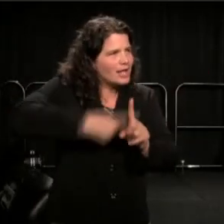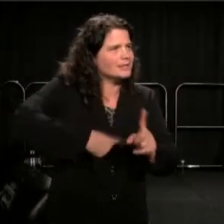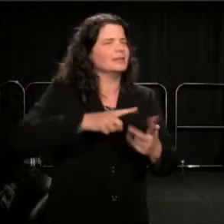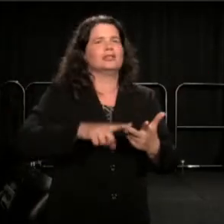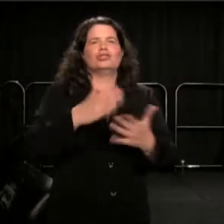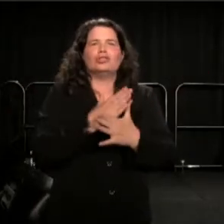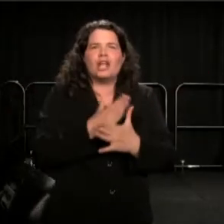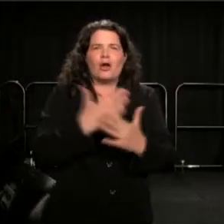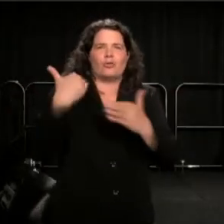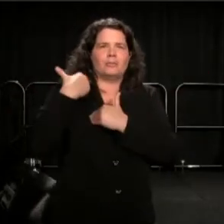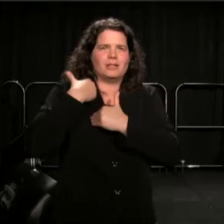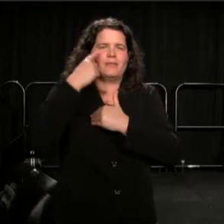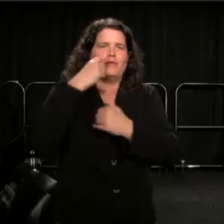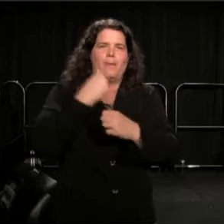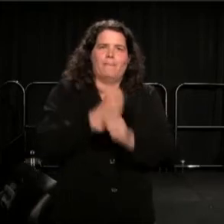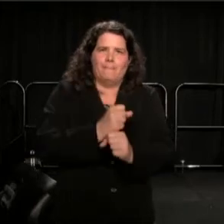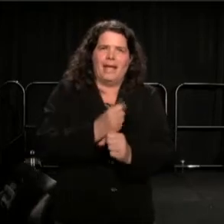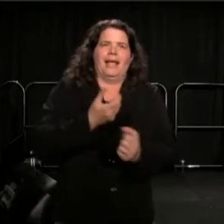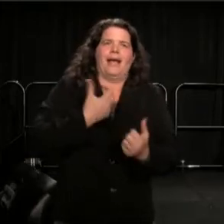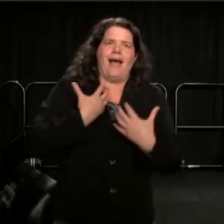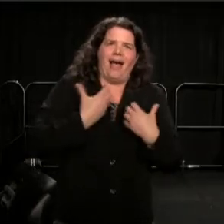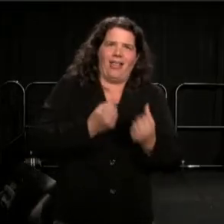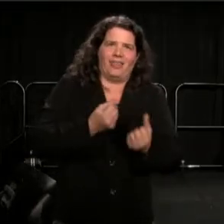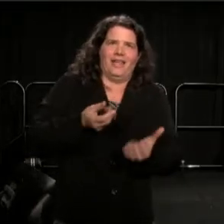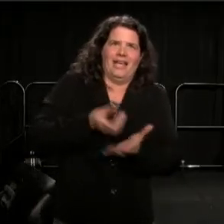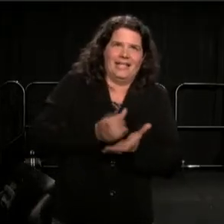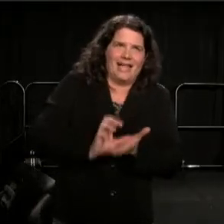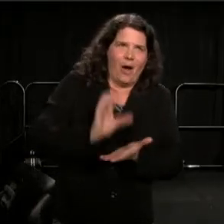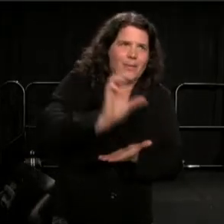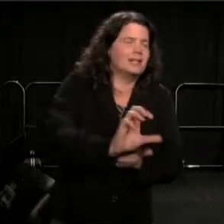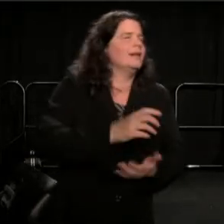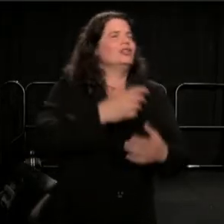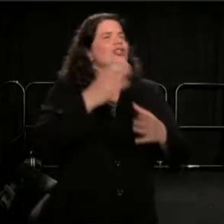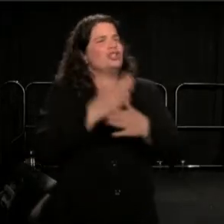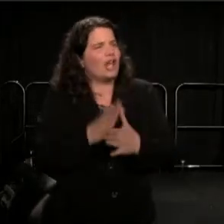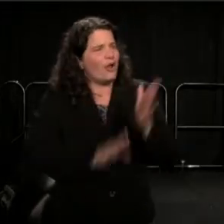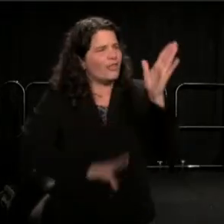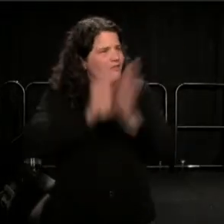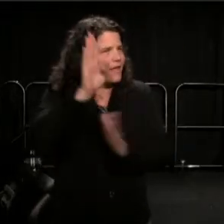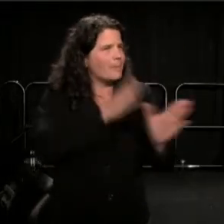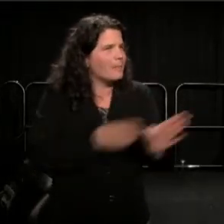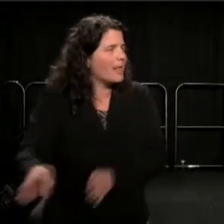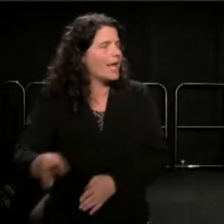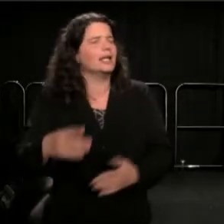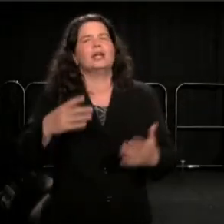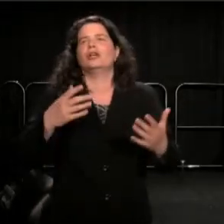for making a healthy endowment. Share the development plan, share and crisscross audiences.